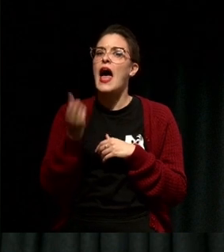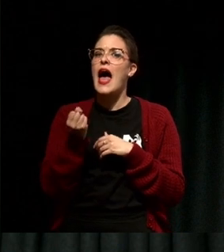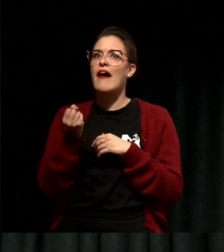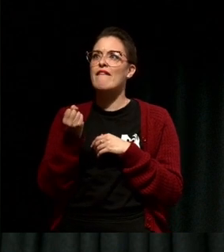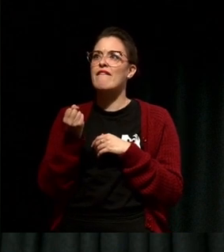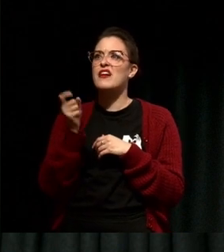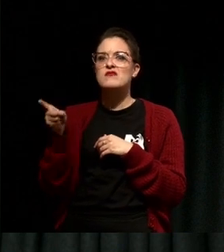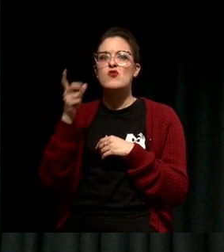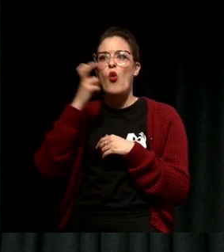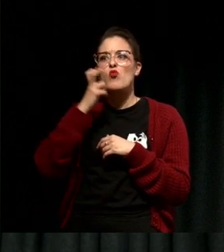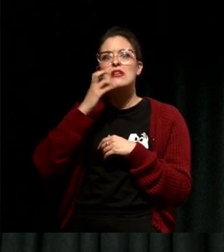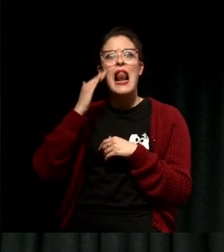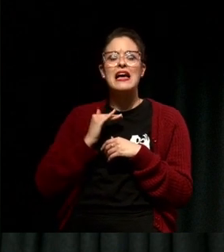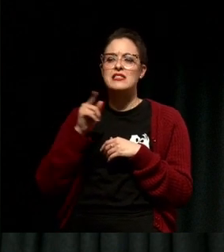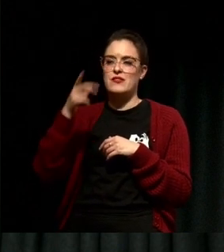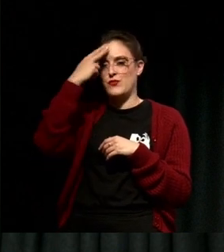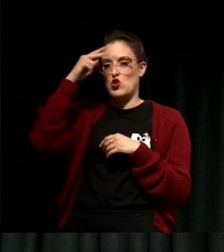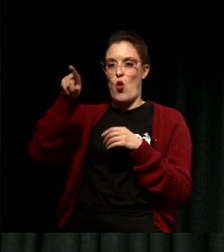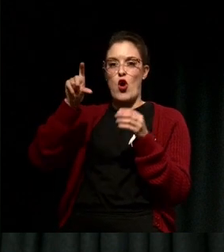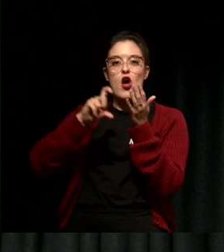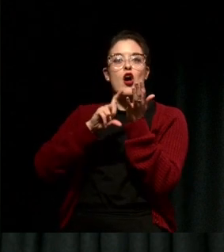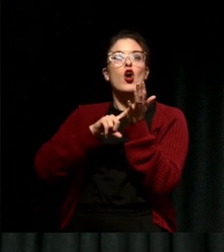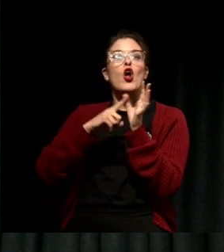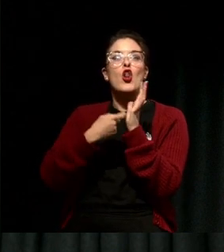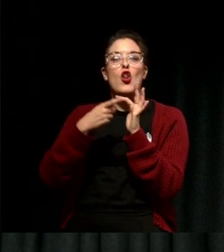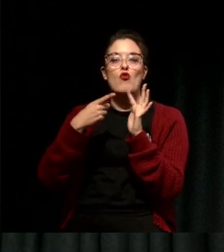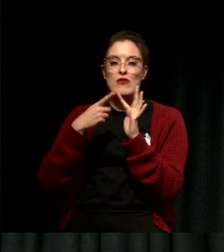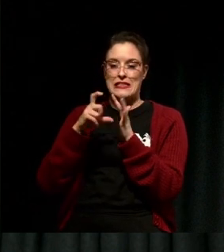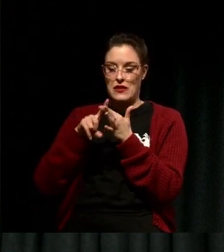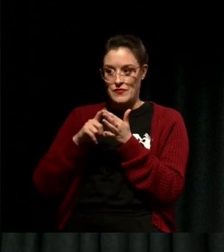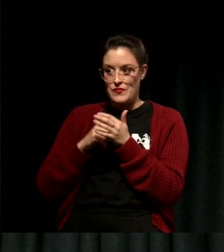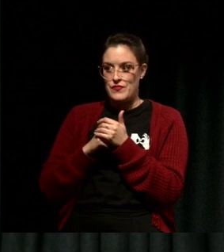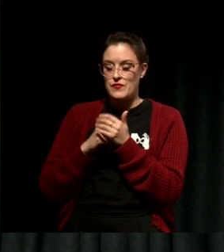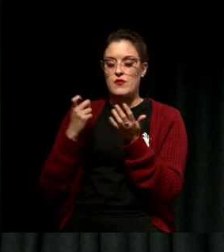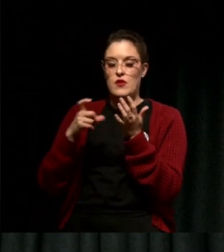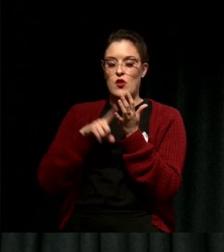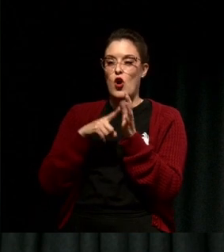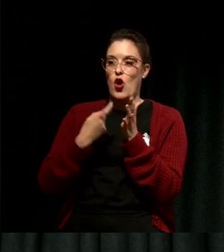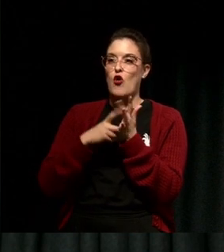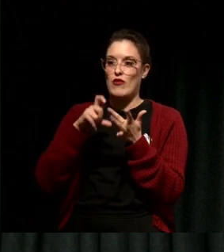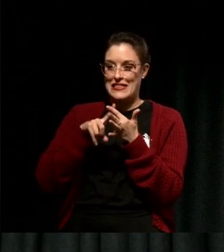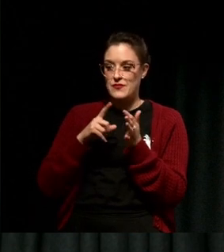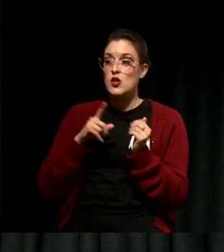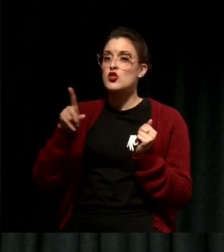her Clarice, and she told me that I wasn't doing my roster duty cleaning up the kitchenette